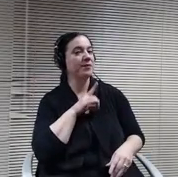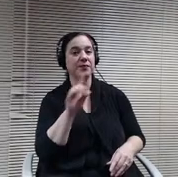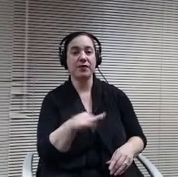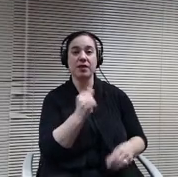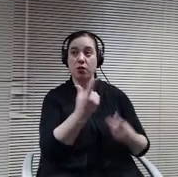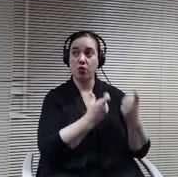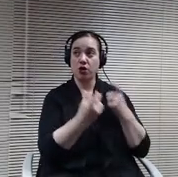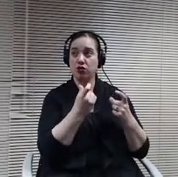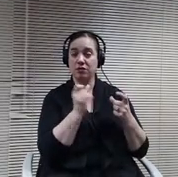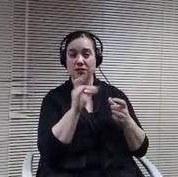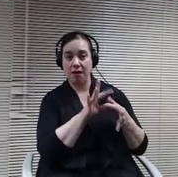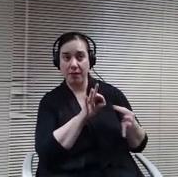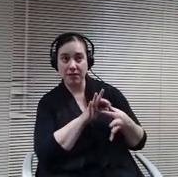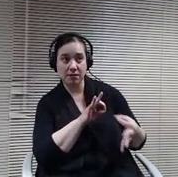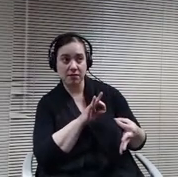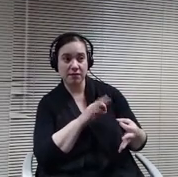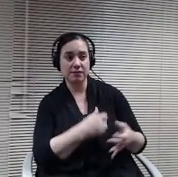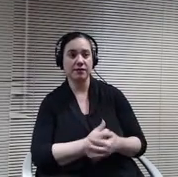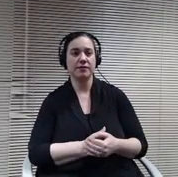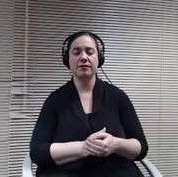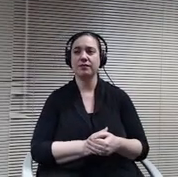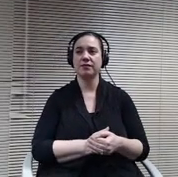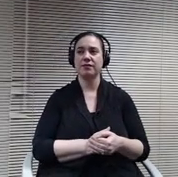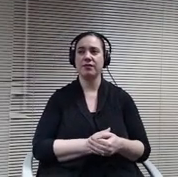As you Paul has joined us, if we have any questions for him as well.